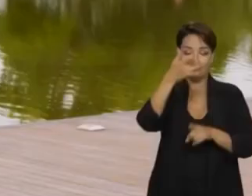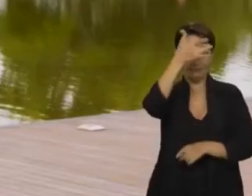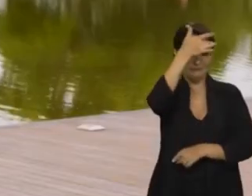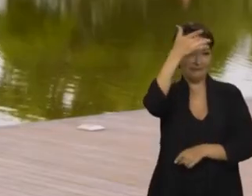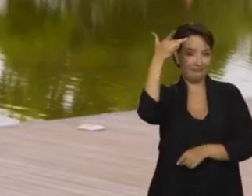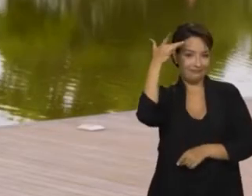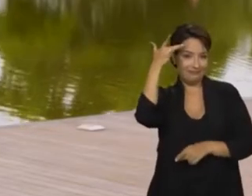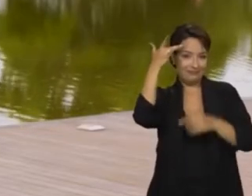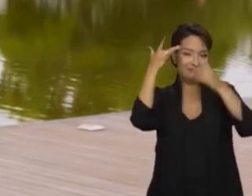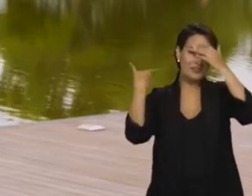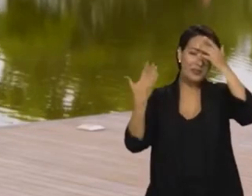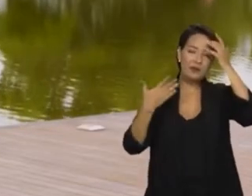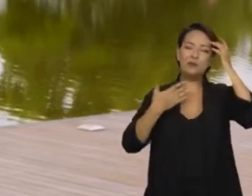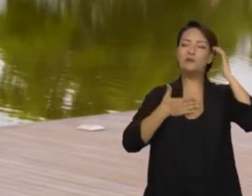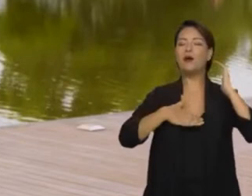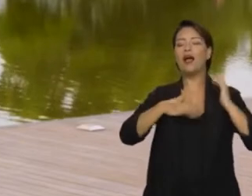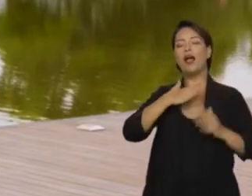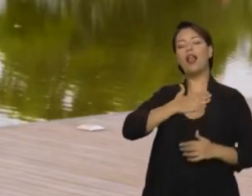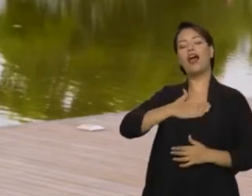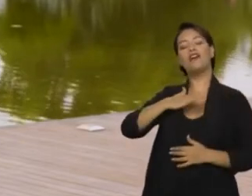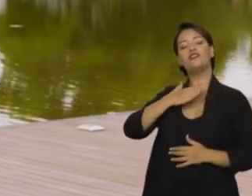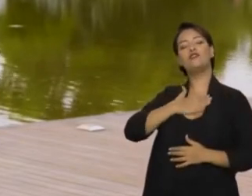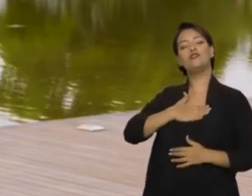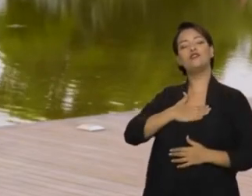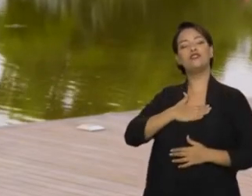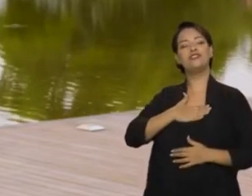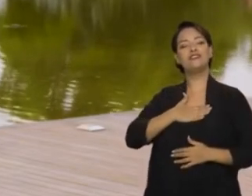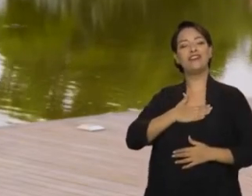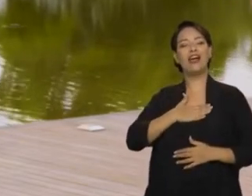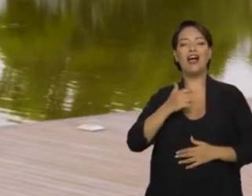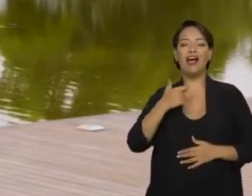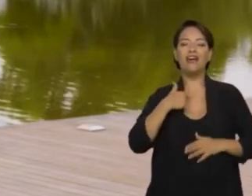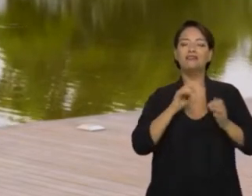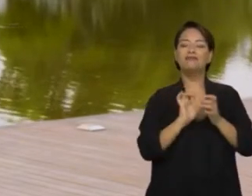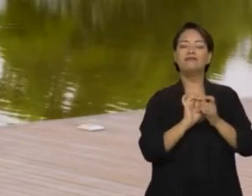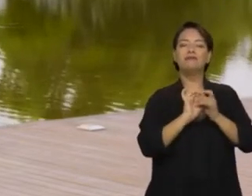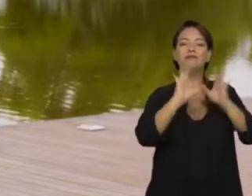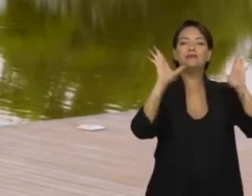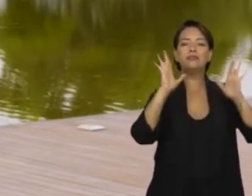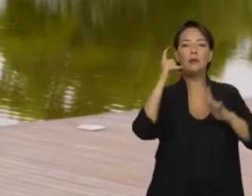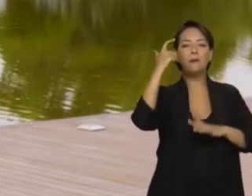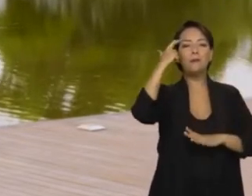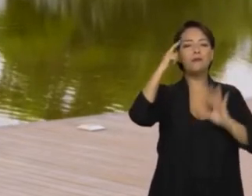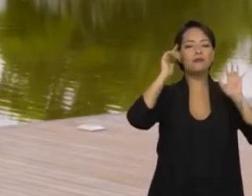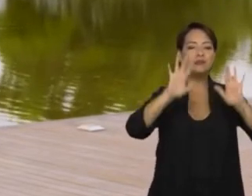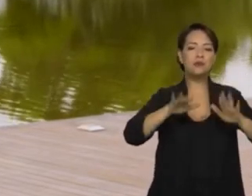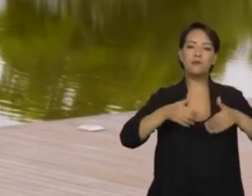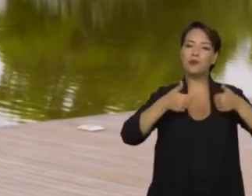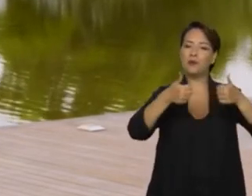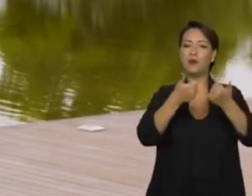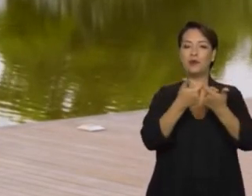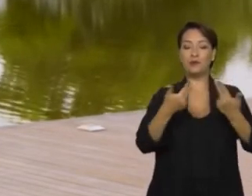Because it helps to relax me, to let me feel loose, to feel more free, to think better about things.